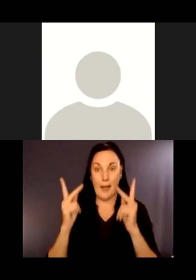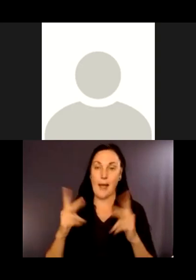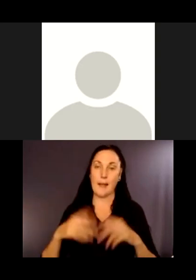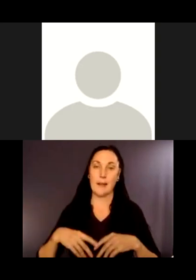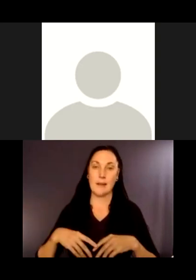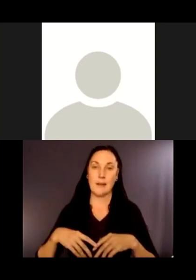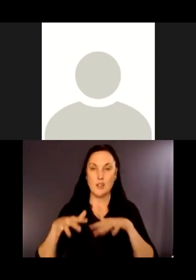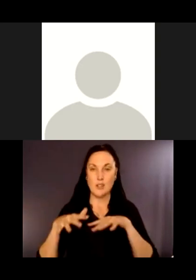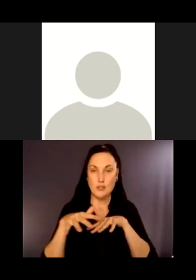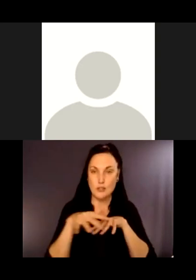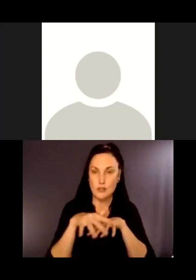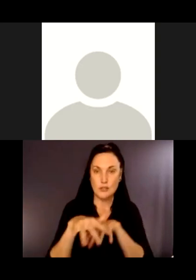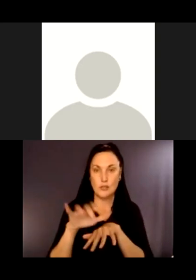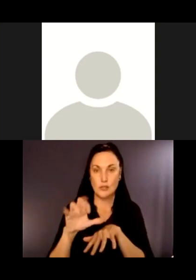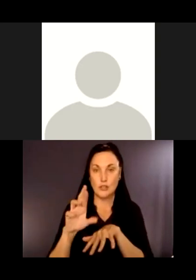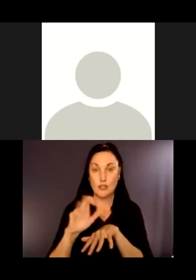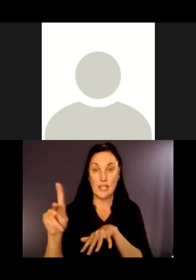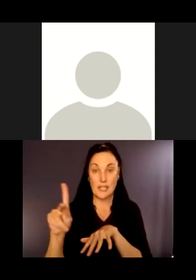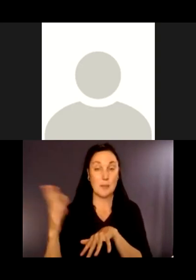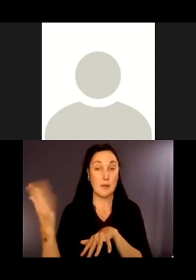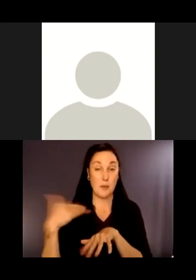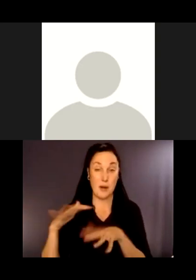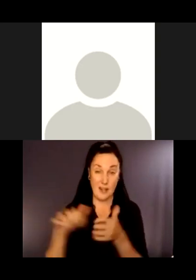and all from something that was ravaged pretty heavily by all